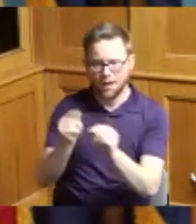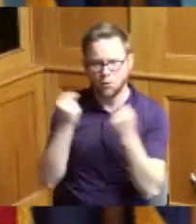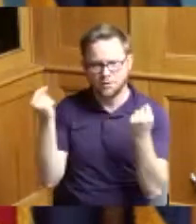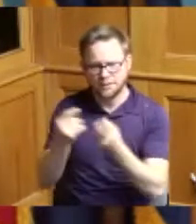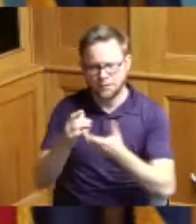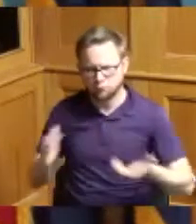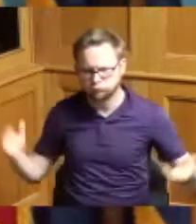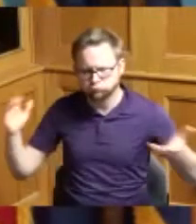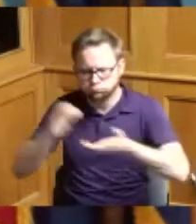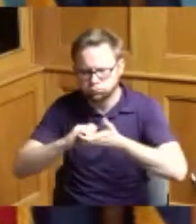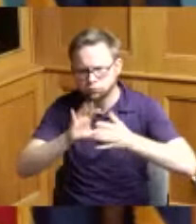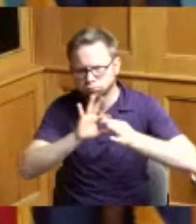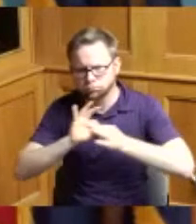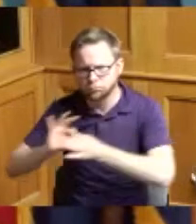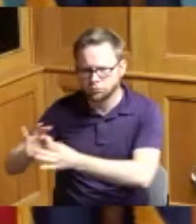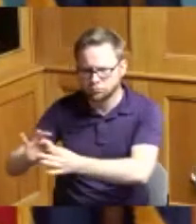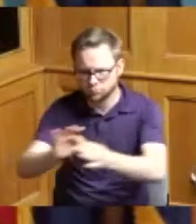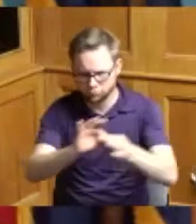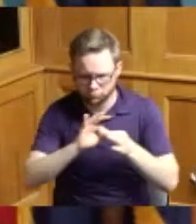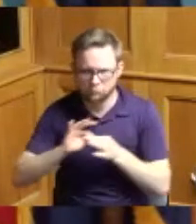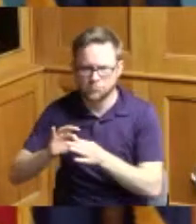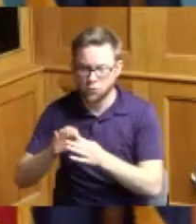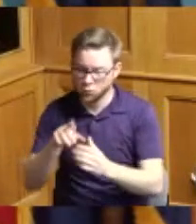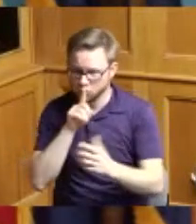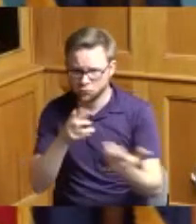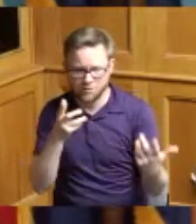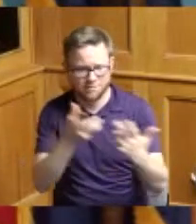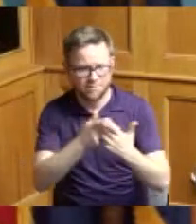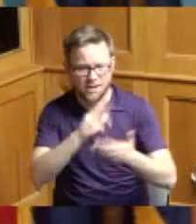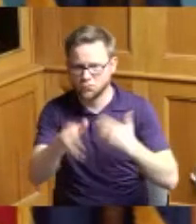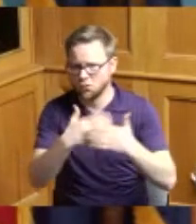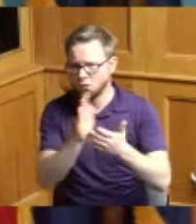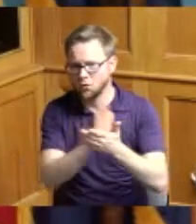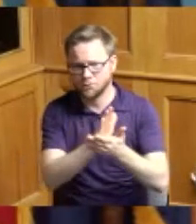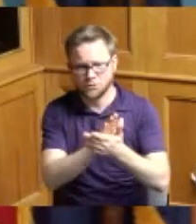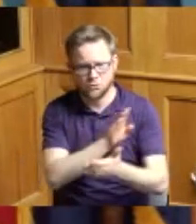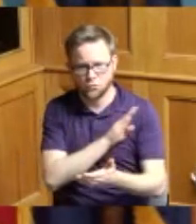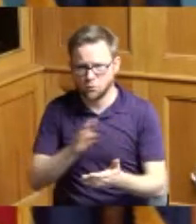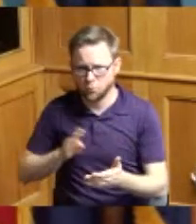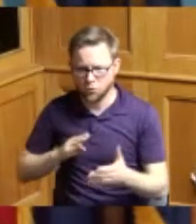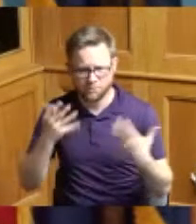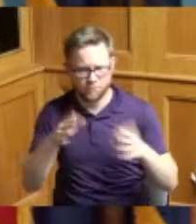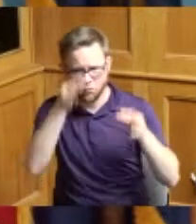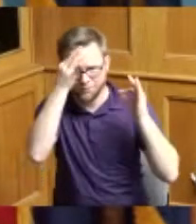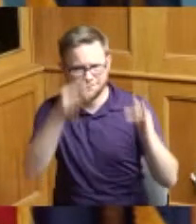way consistent with many school boards who have already declared that day off